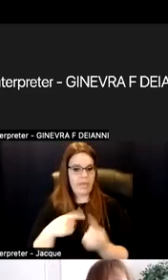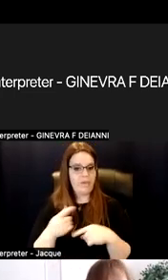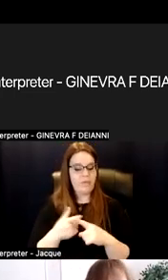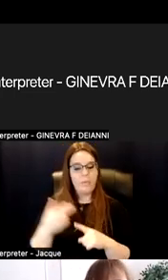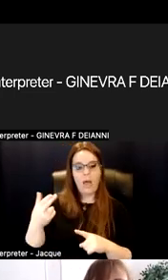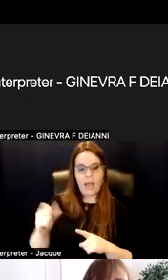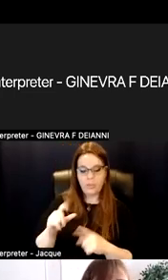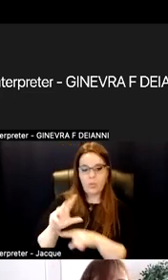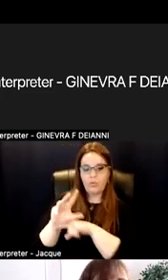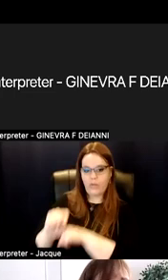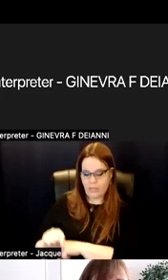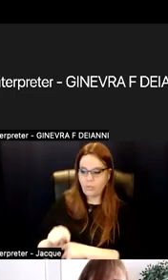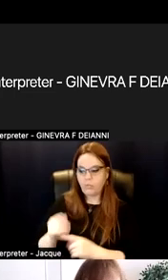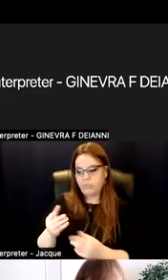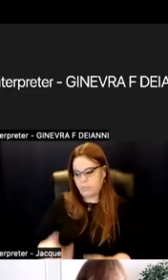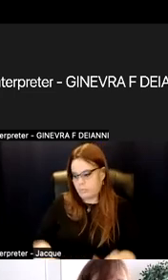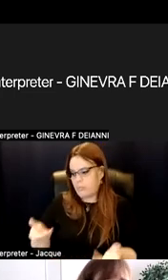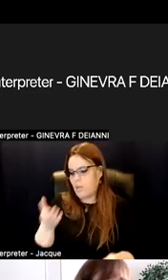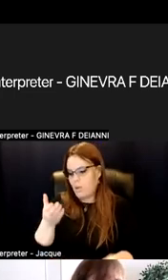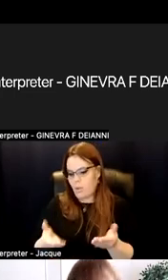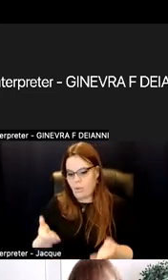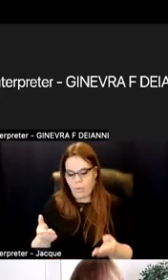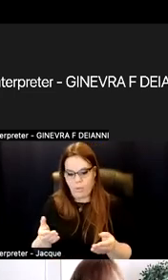which may have been more so you get and learn it because you're